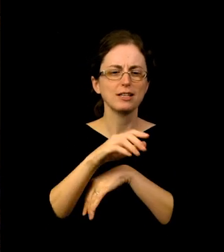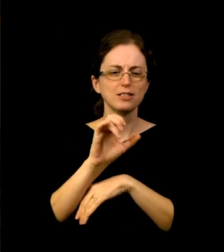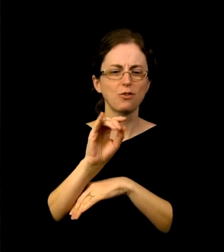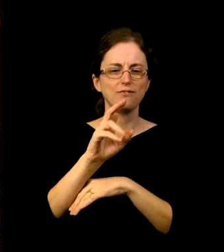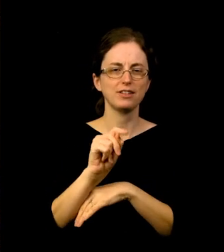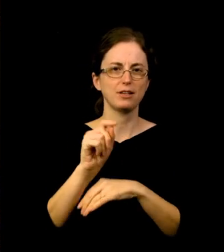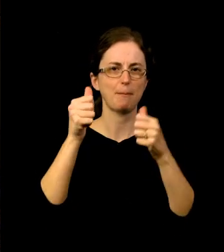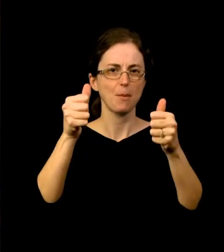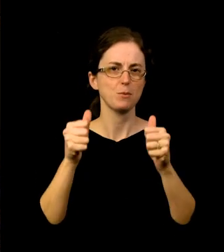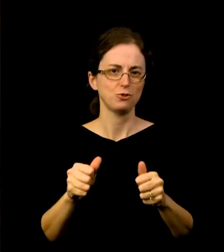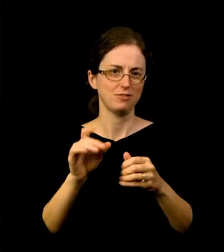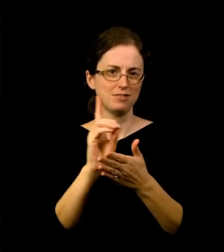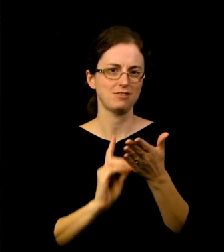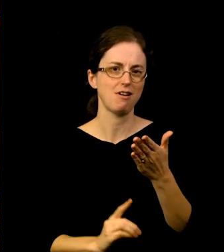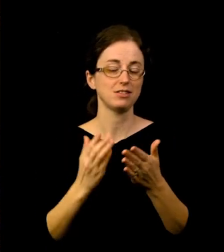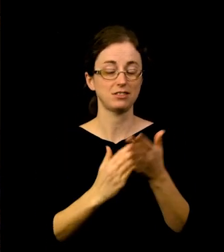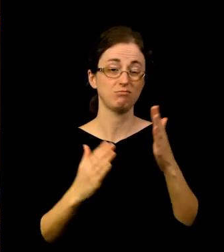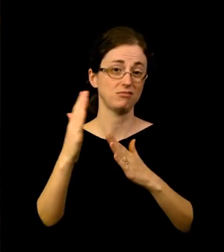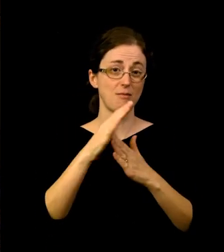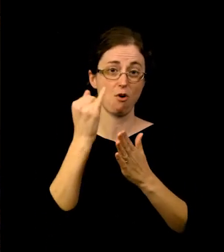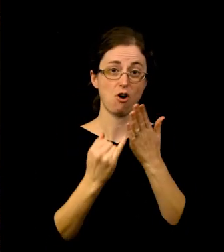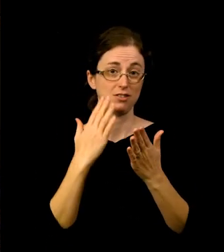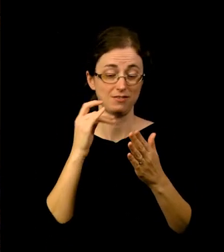Reflecting the turbulent and ultimately tragic history of Russia